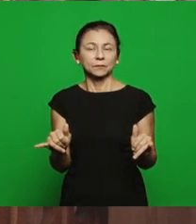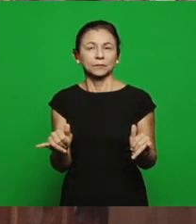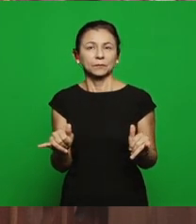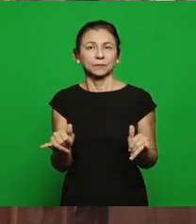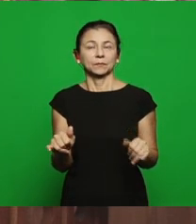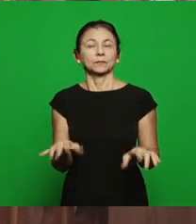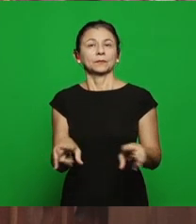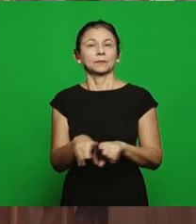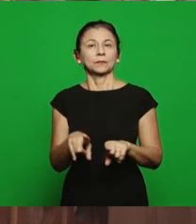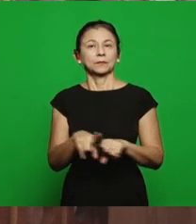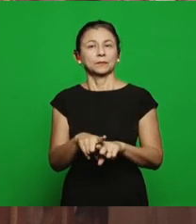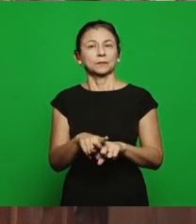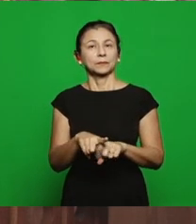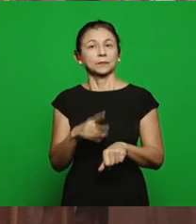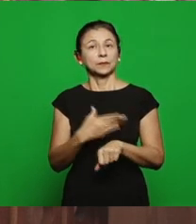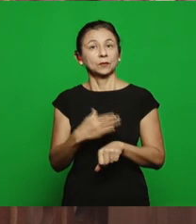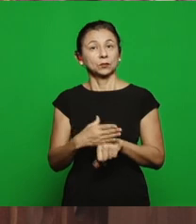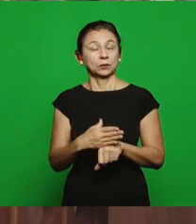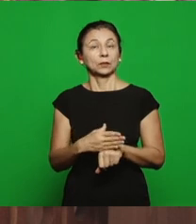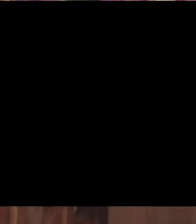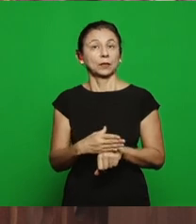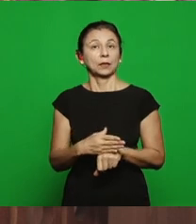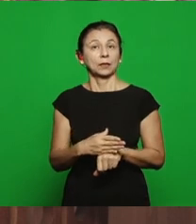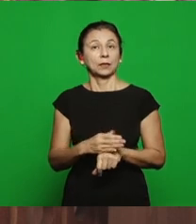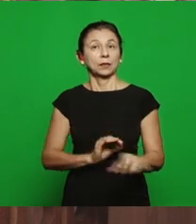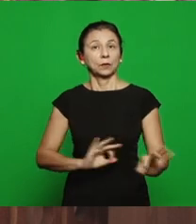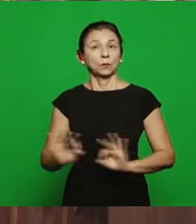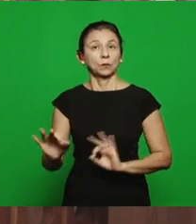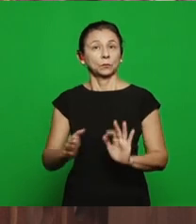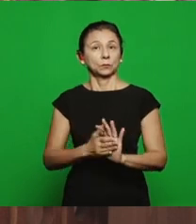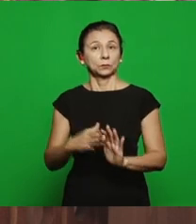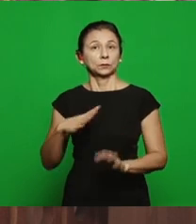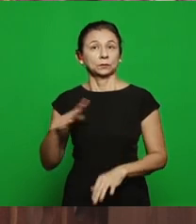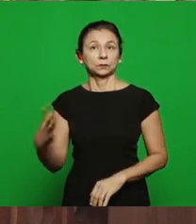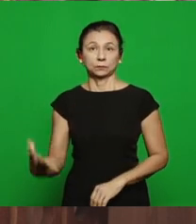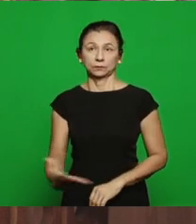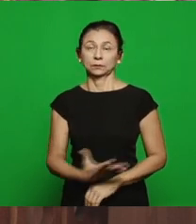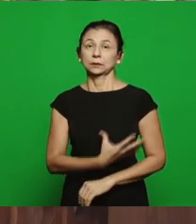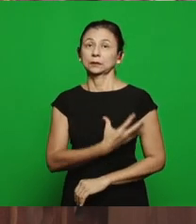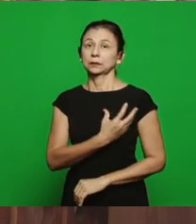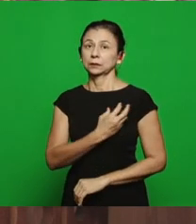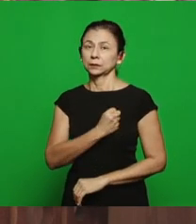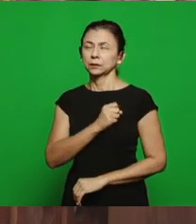that was established for her in eternity